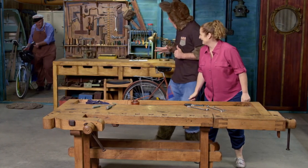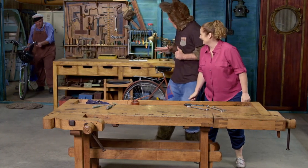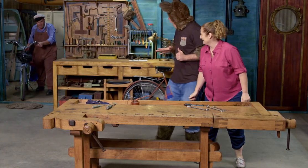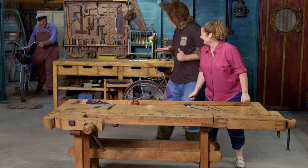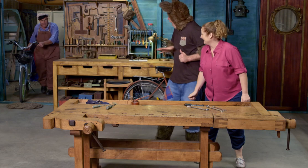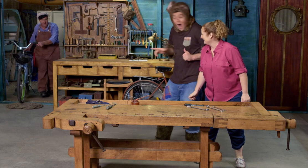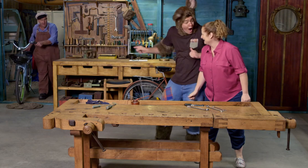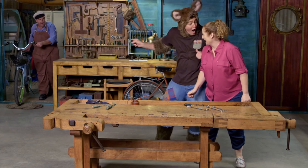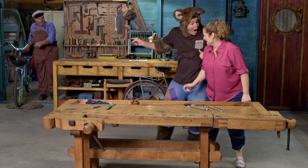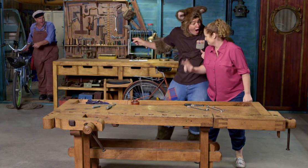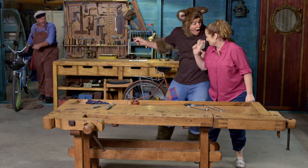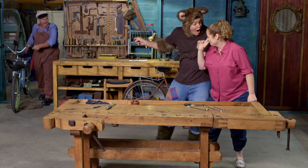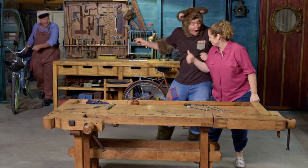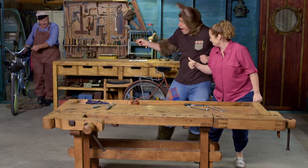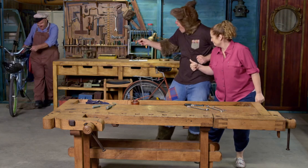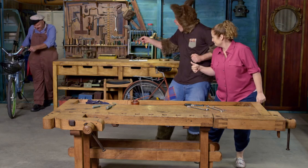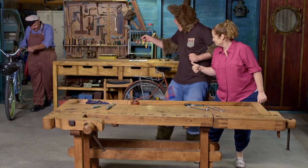Oh! Oh! Look!